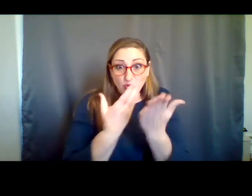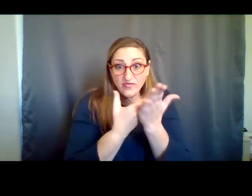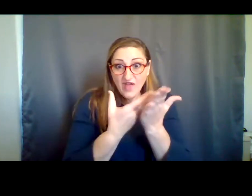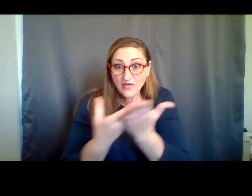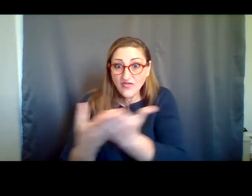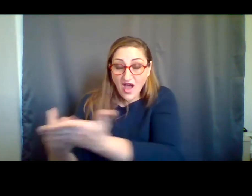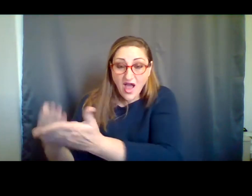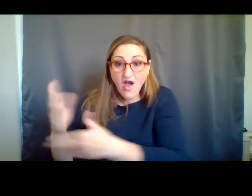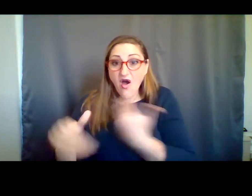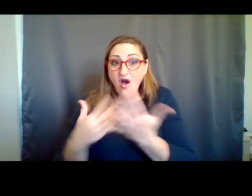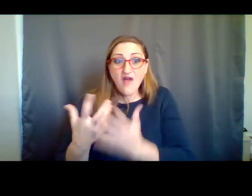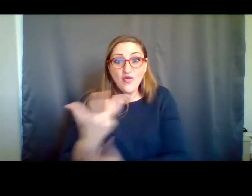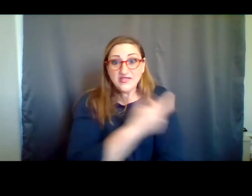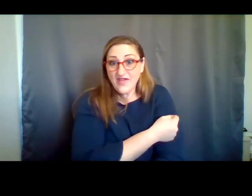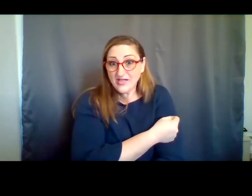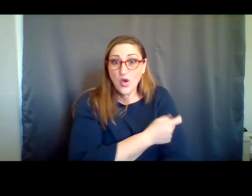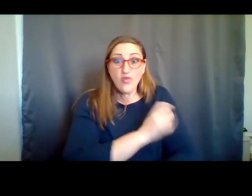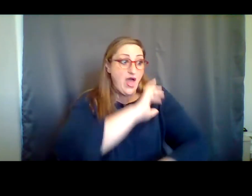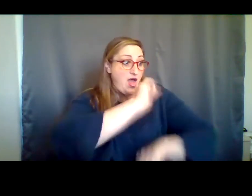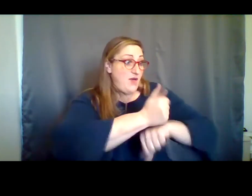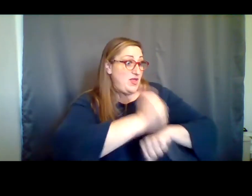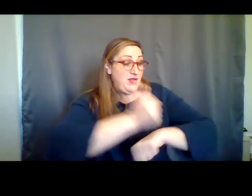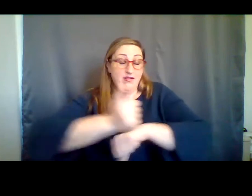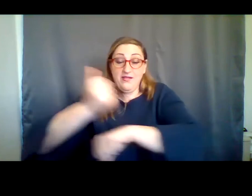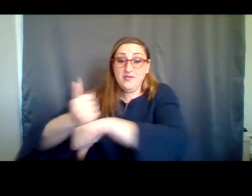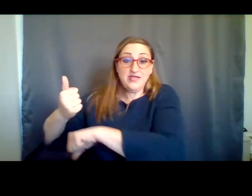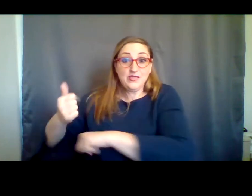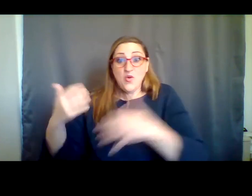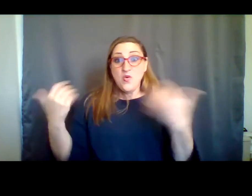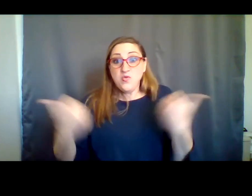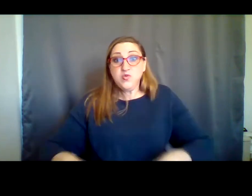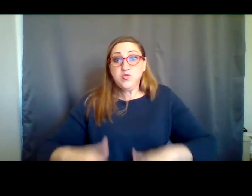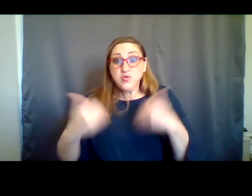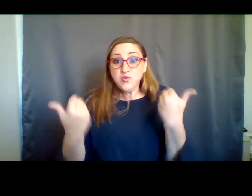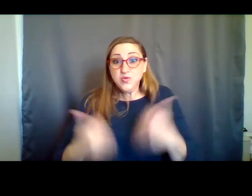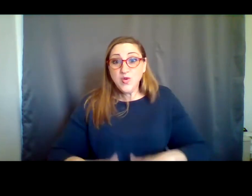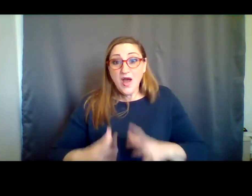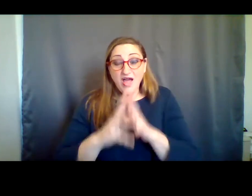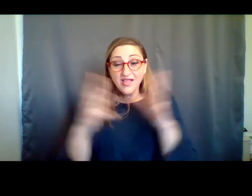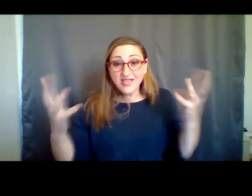of implementation that's being navigated and that we are taking on as a team and are hoping to actually